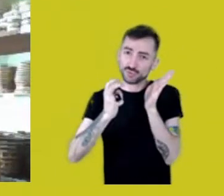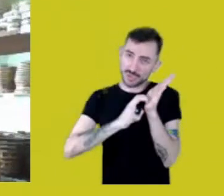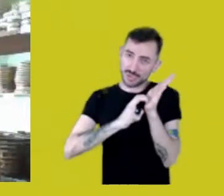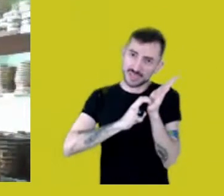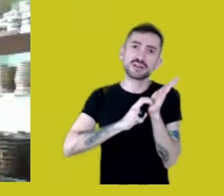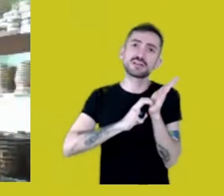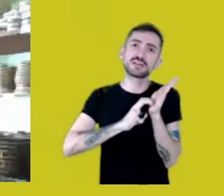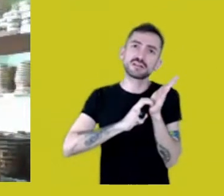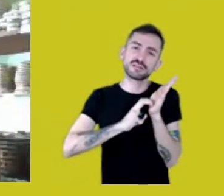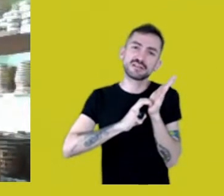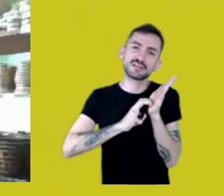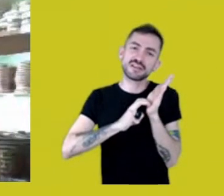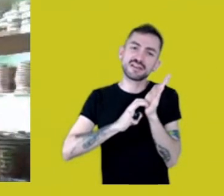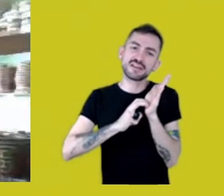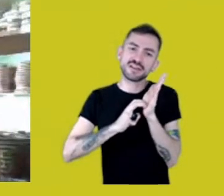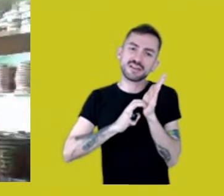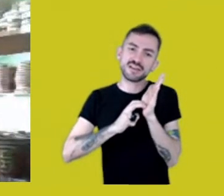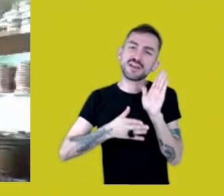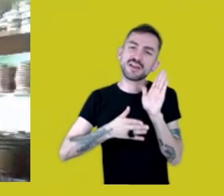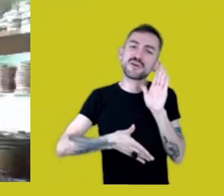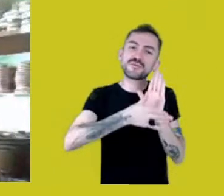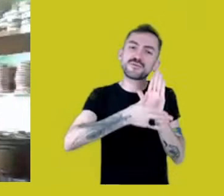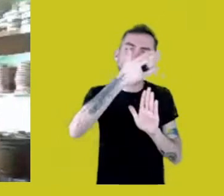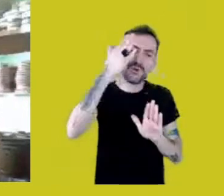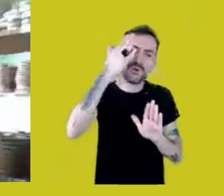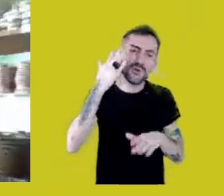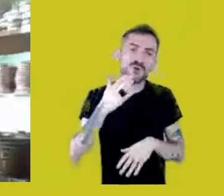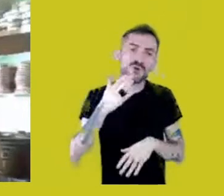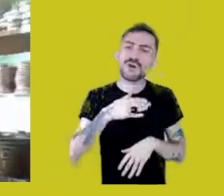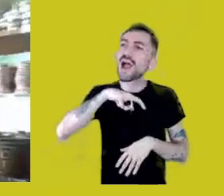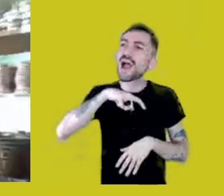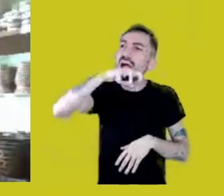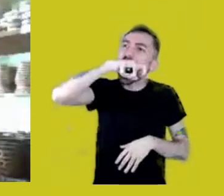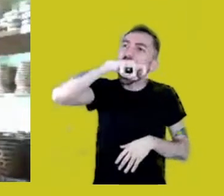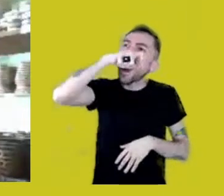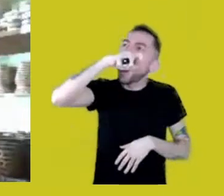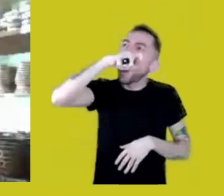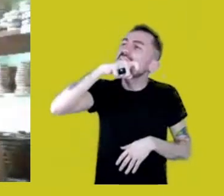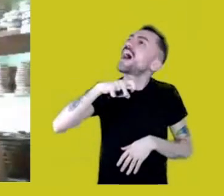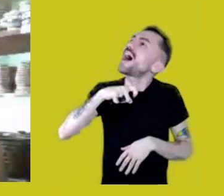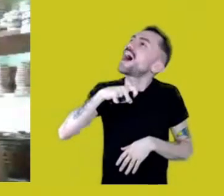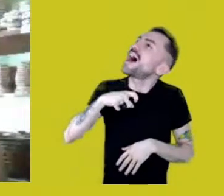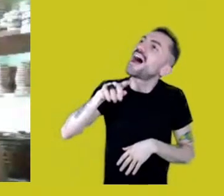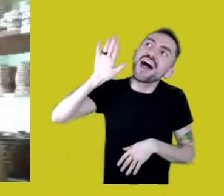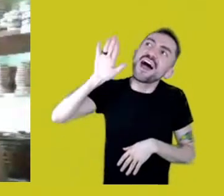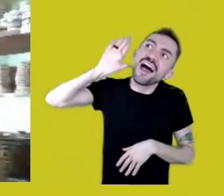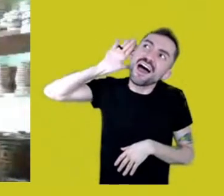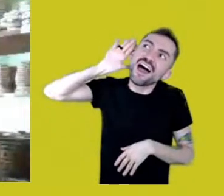and I can hear the macaws and the other birds sing,